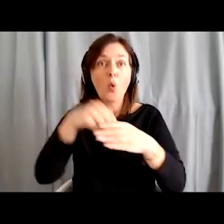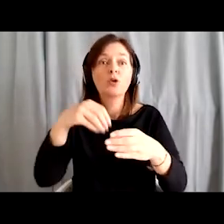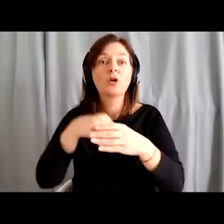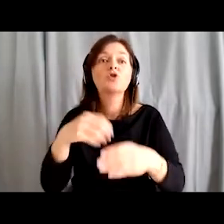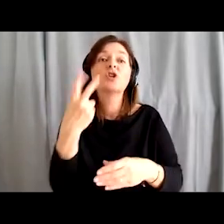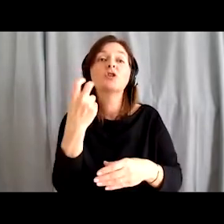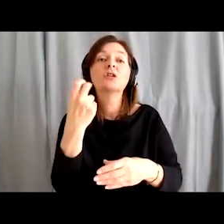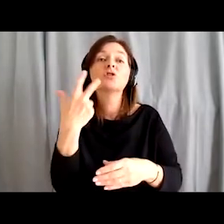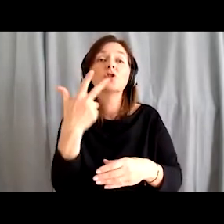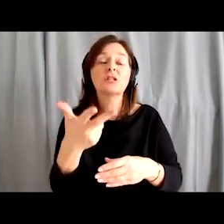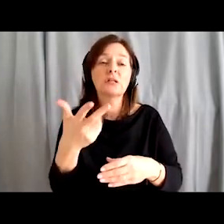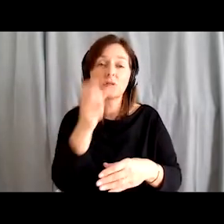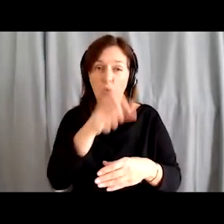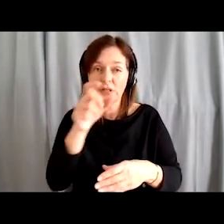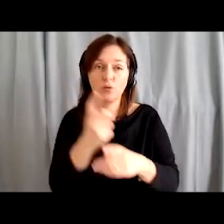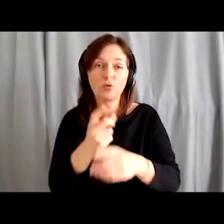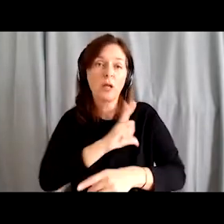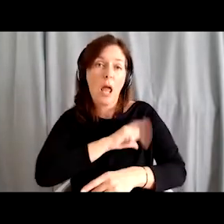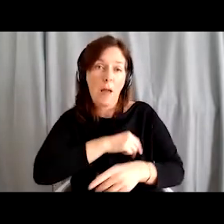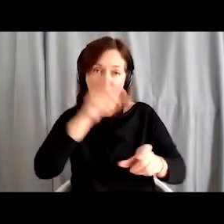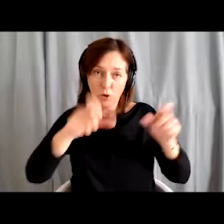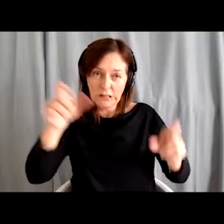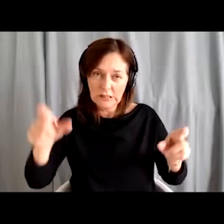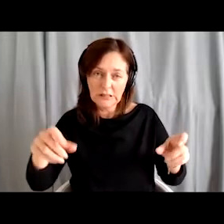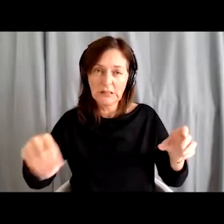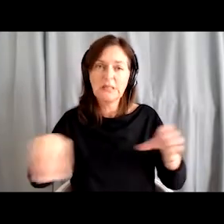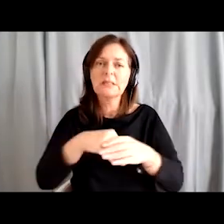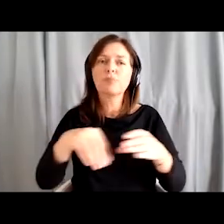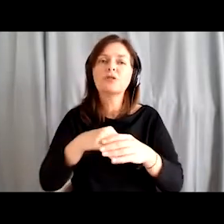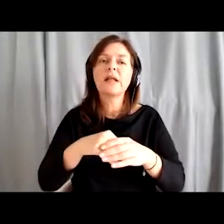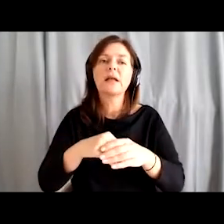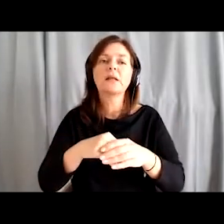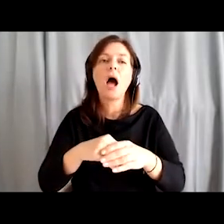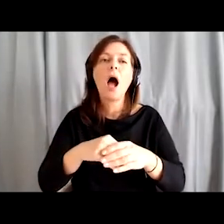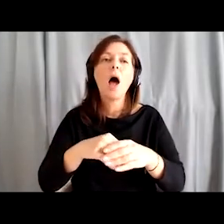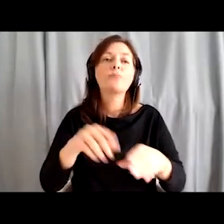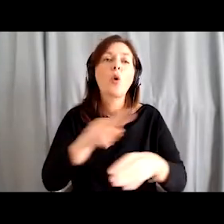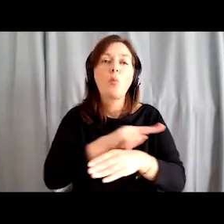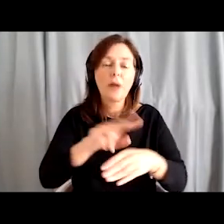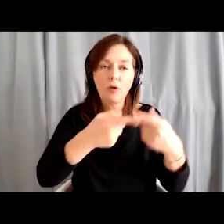including police officers, administrative unit employees and employees of Gorenjska pharmacies.